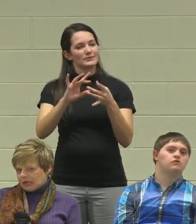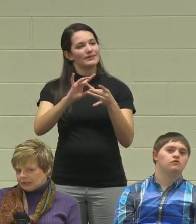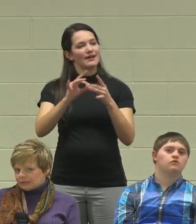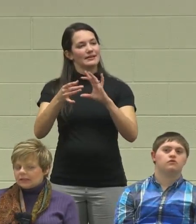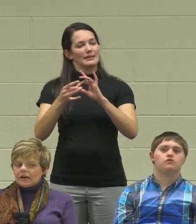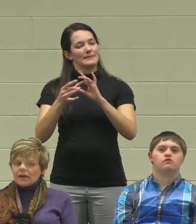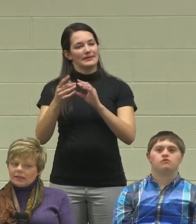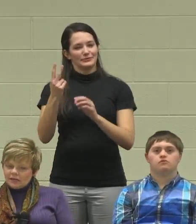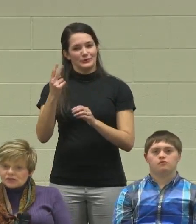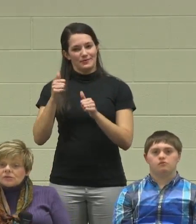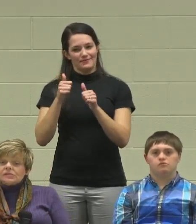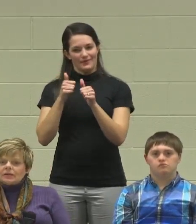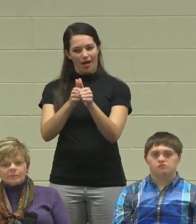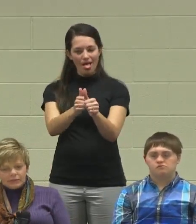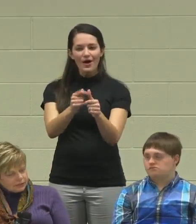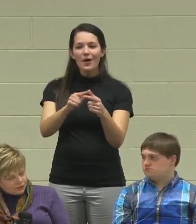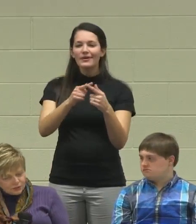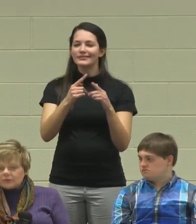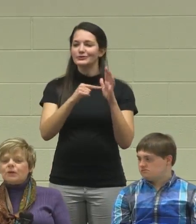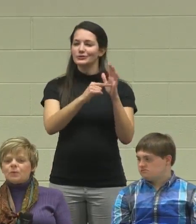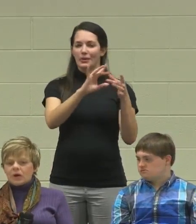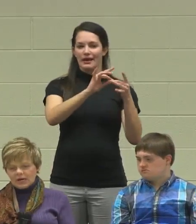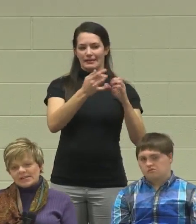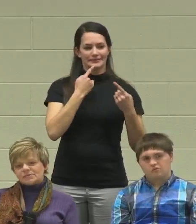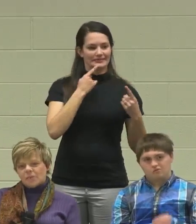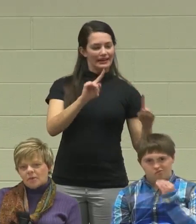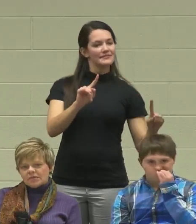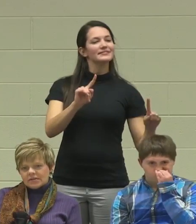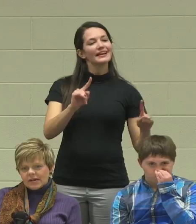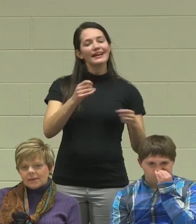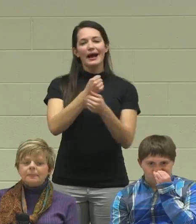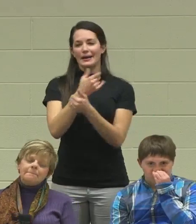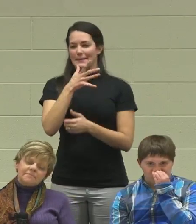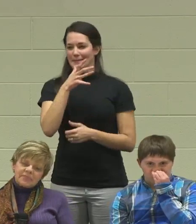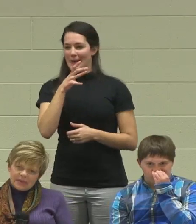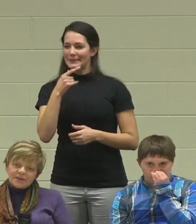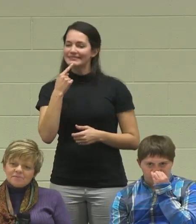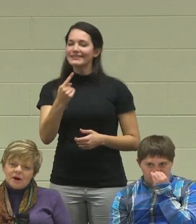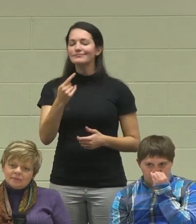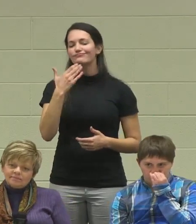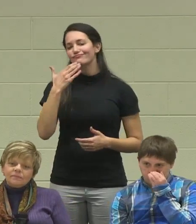and then it shows an Olympian doing really well, hugging his Mom and saying, "Thank you, Mom